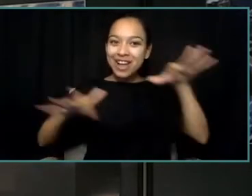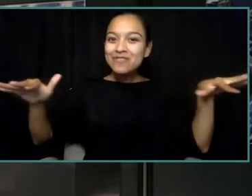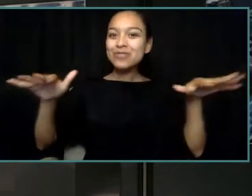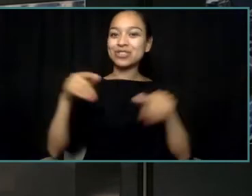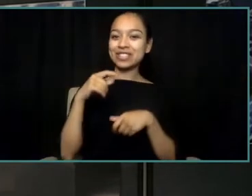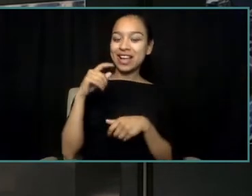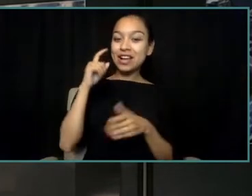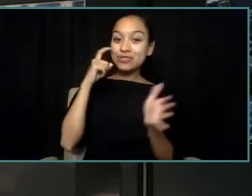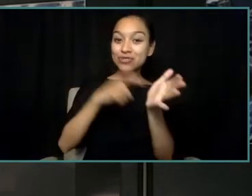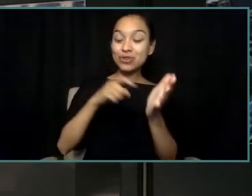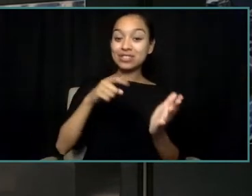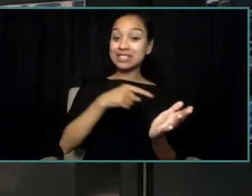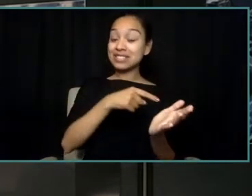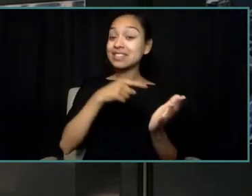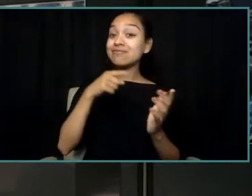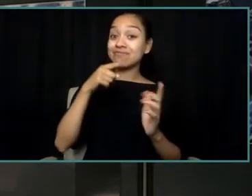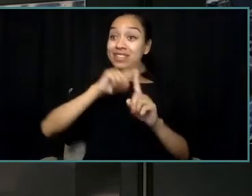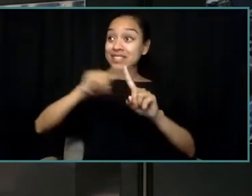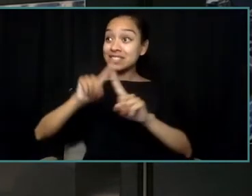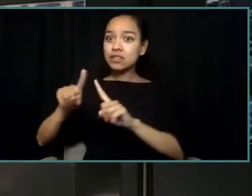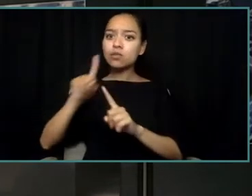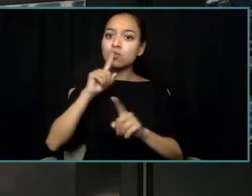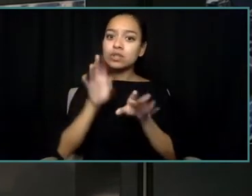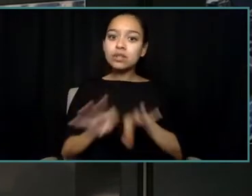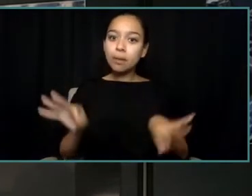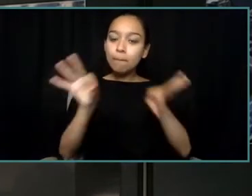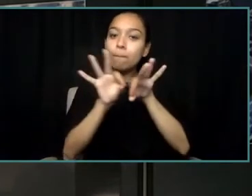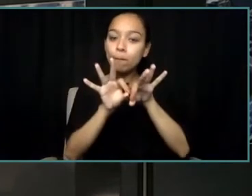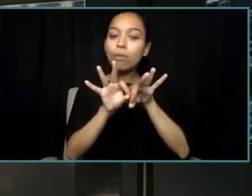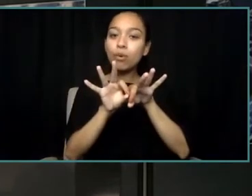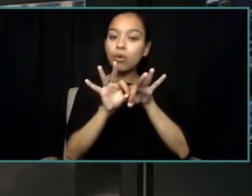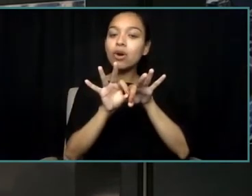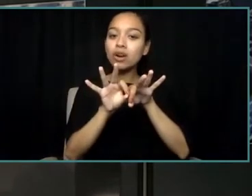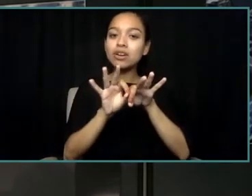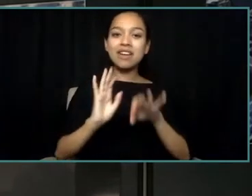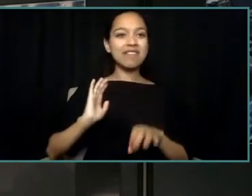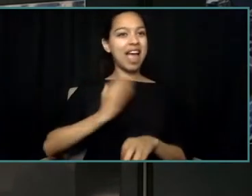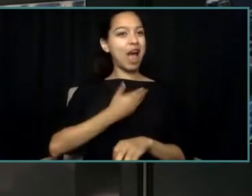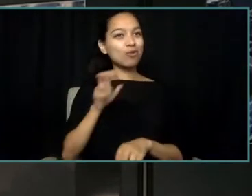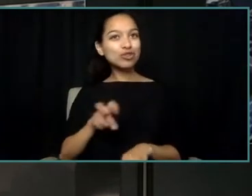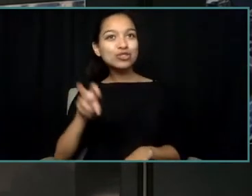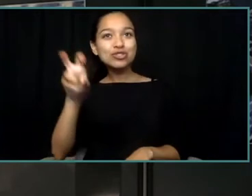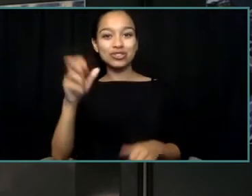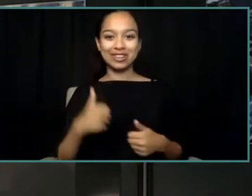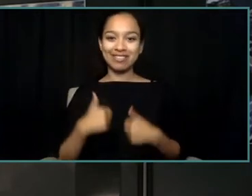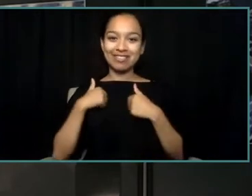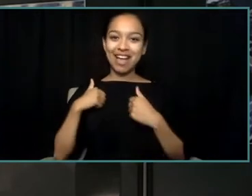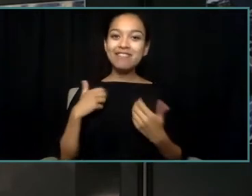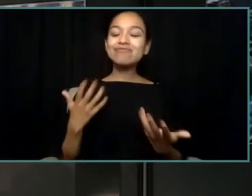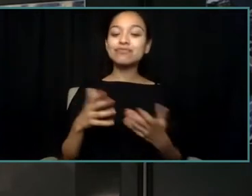actually are a critical part of our shared journey. So if our destination is health and well-being,